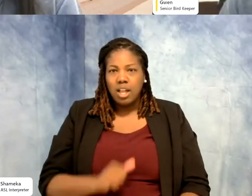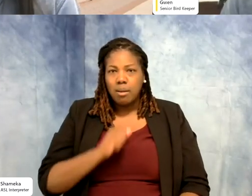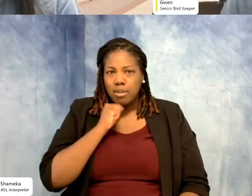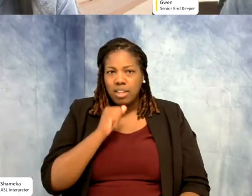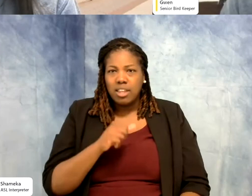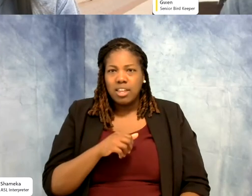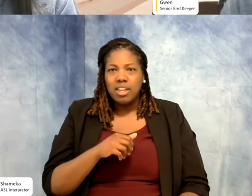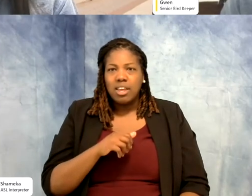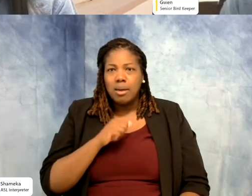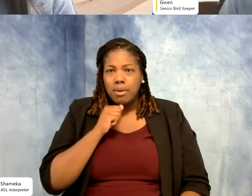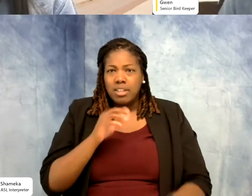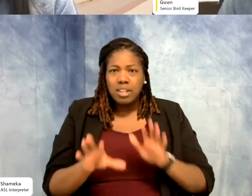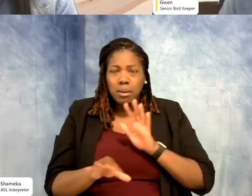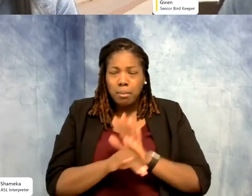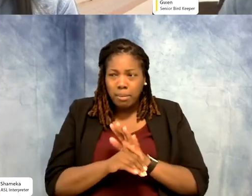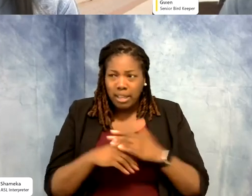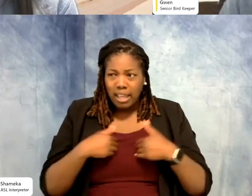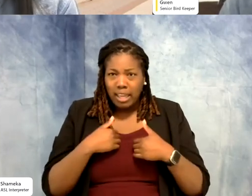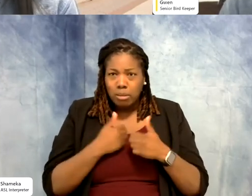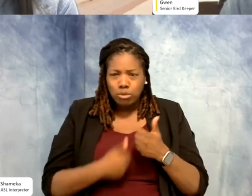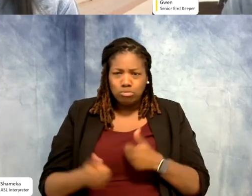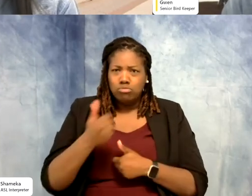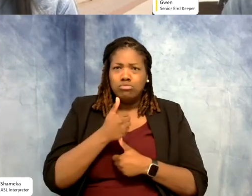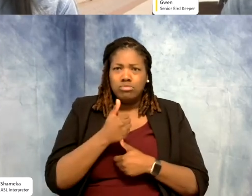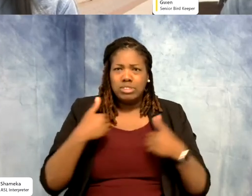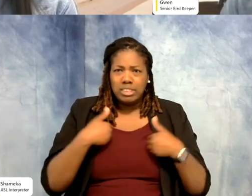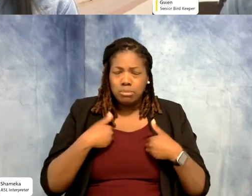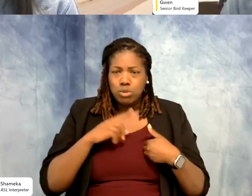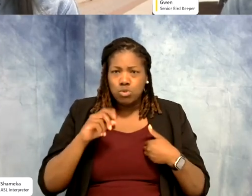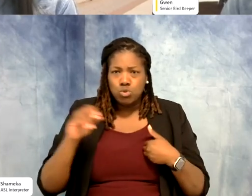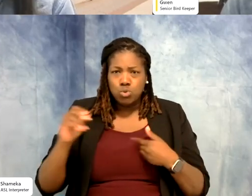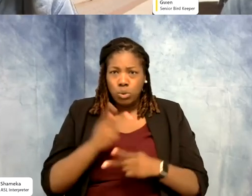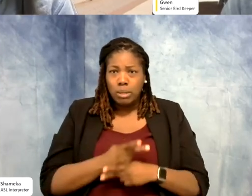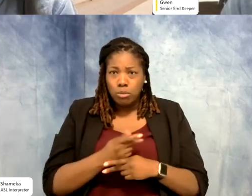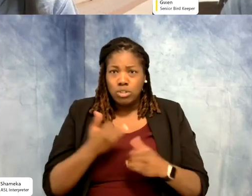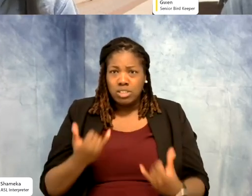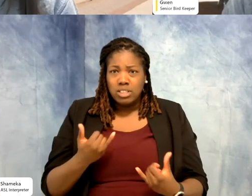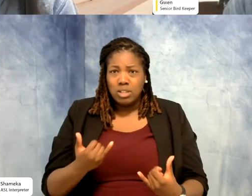for god sakes, but these animals are pretty close, and zookeepers now, we got animals living